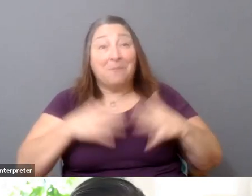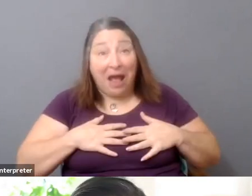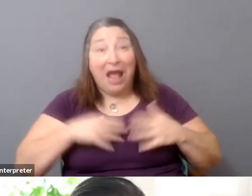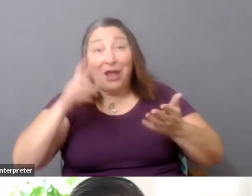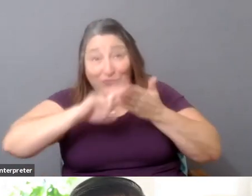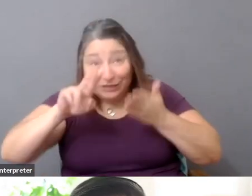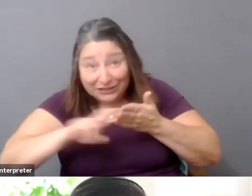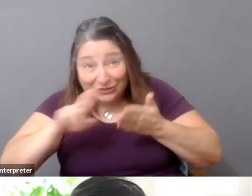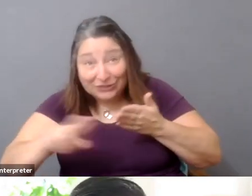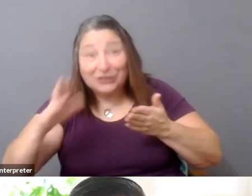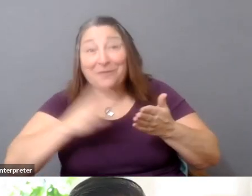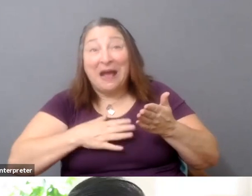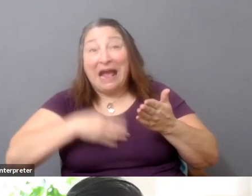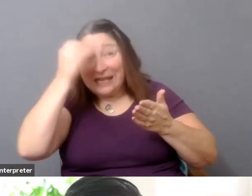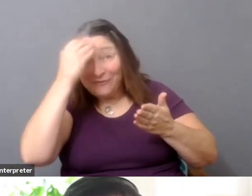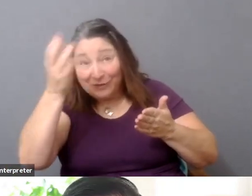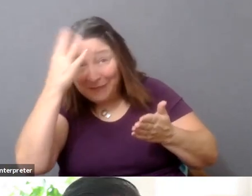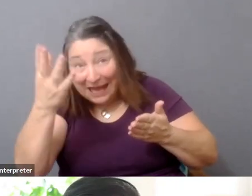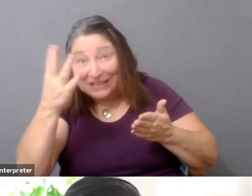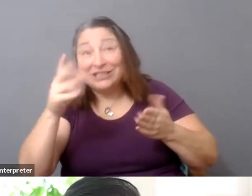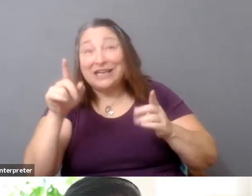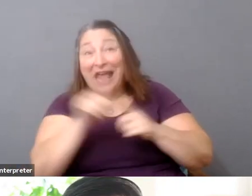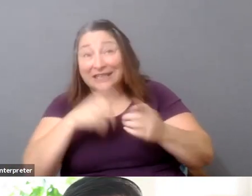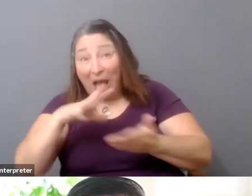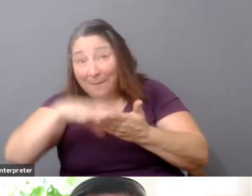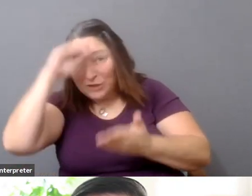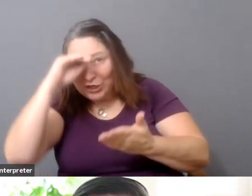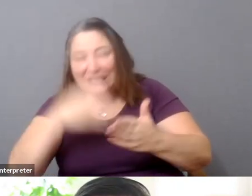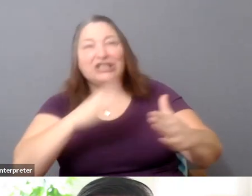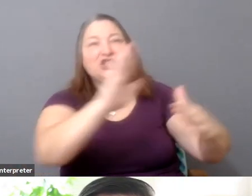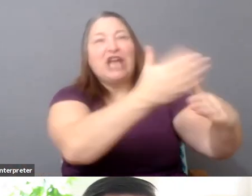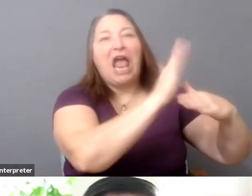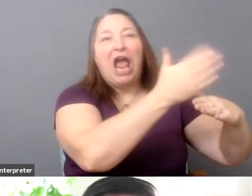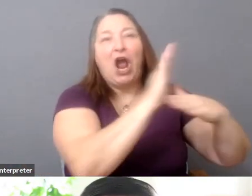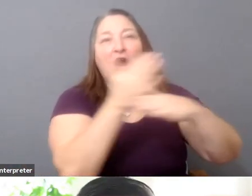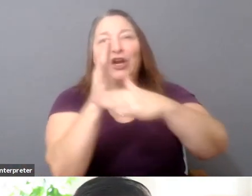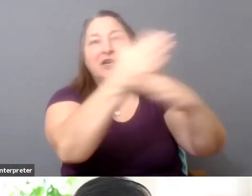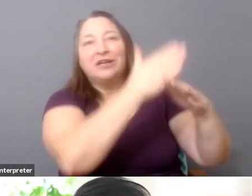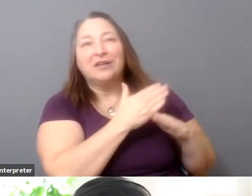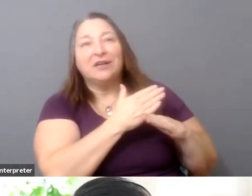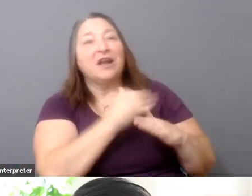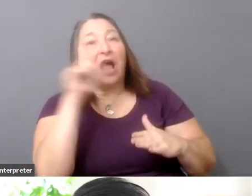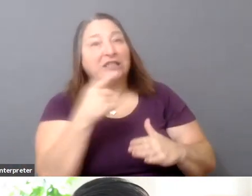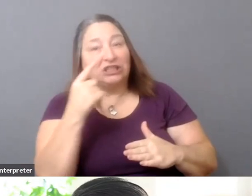as you are learning things live versus thinking about solely putting out finished products into the world.